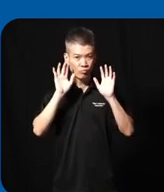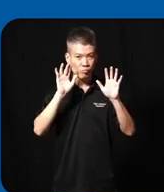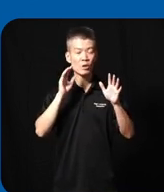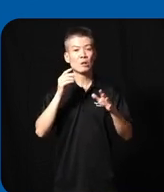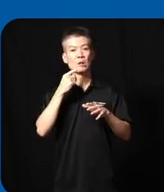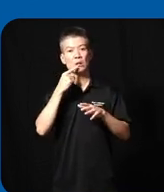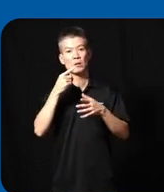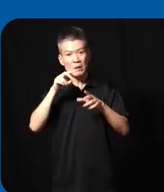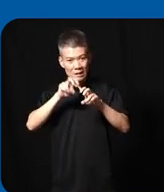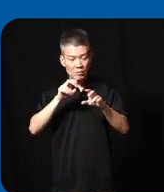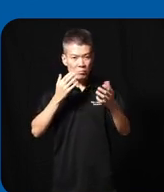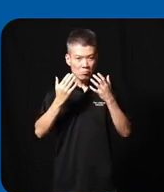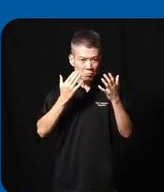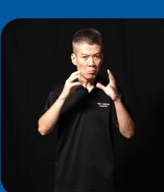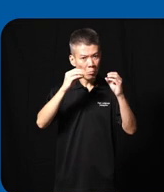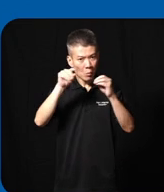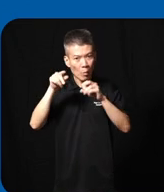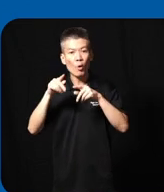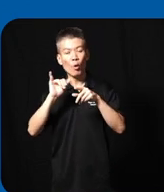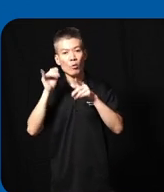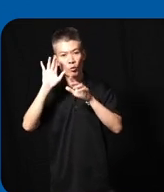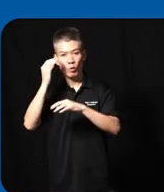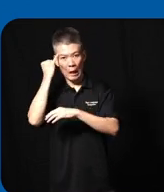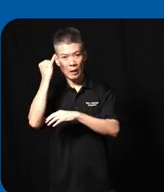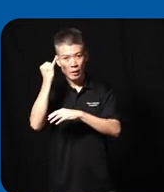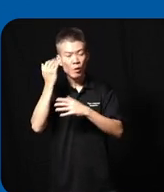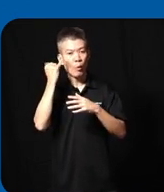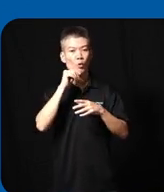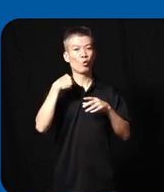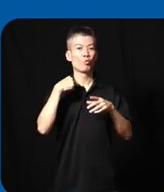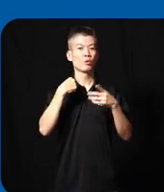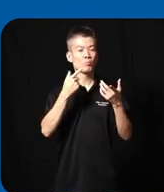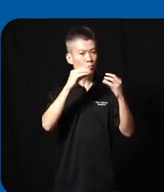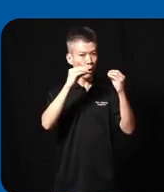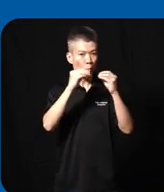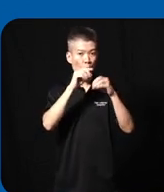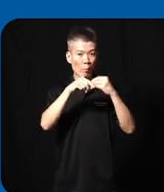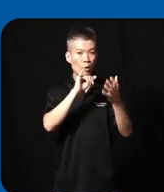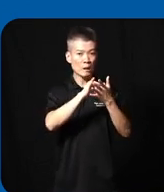to sit in foreign and talk to say oh that's a great idea why don't we talk more about it